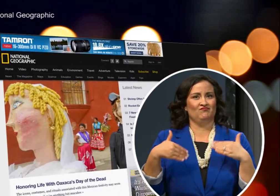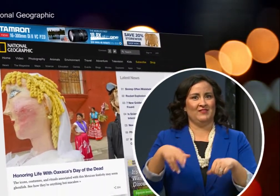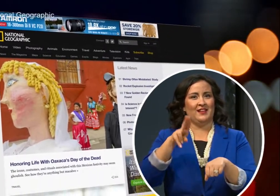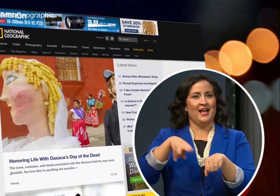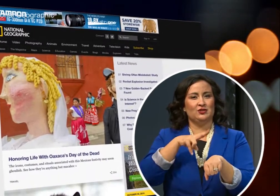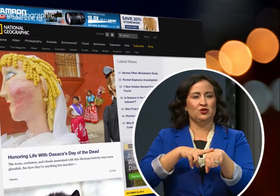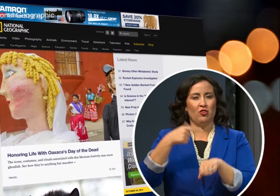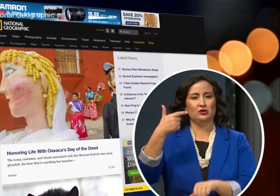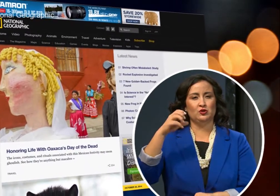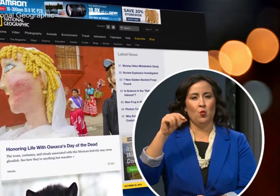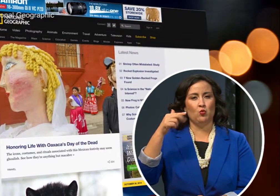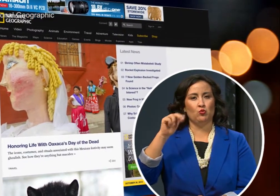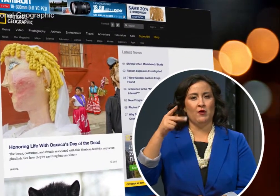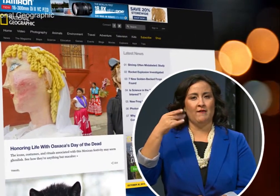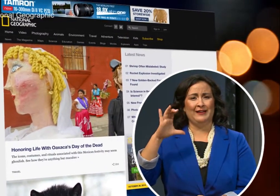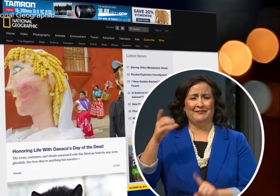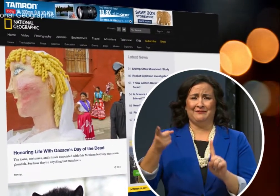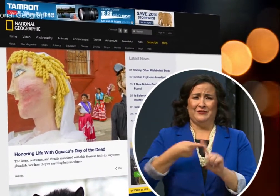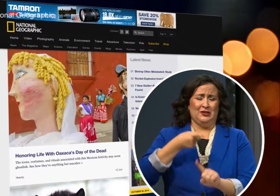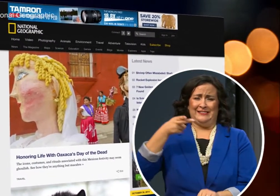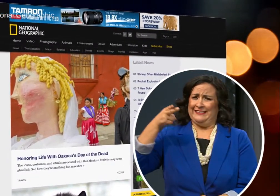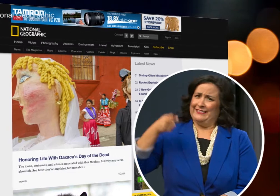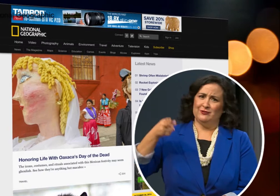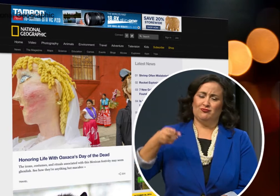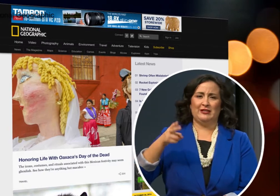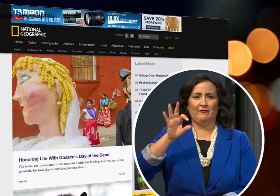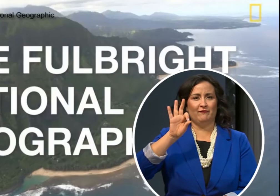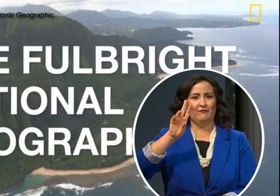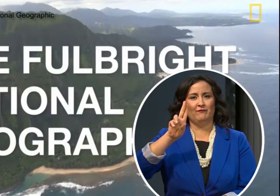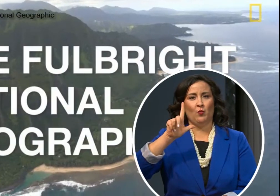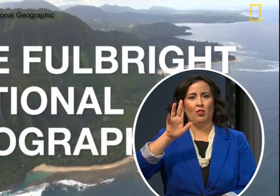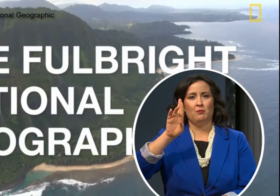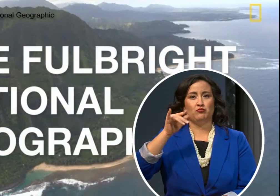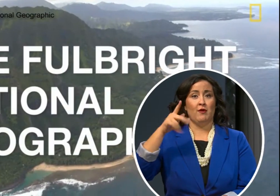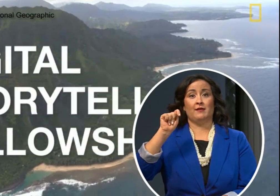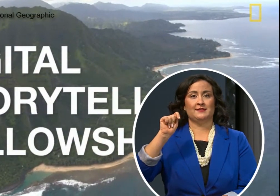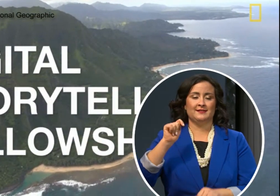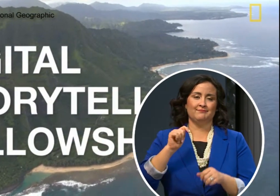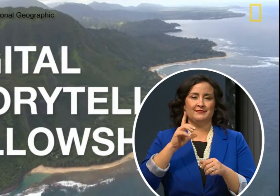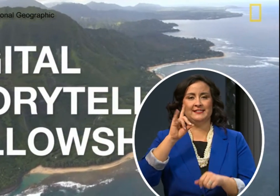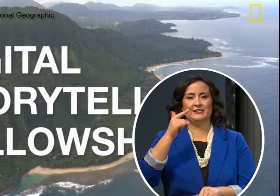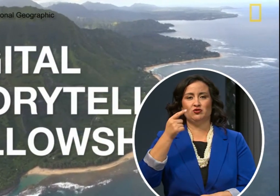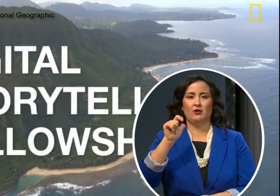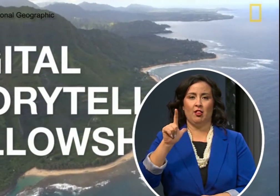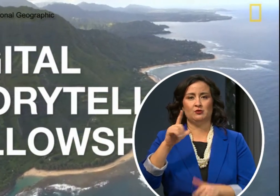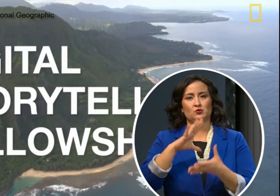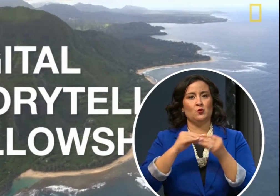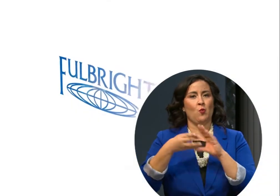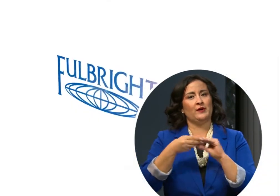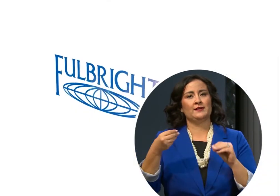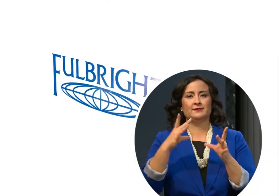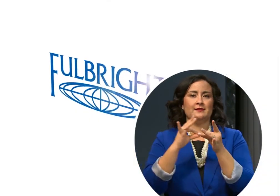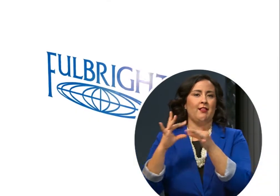first ever Fulbright Digital Storytelling Fellowship.